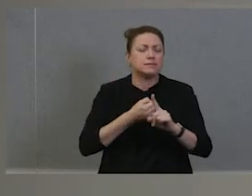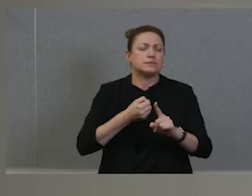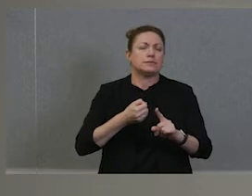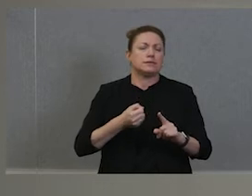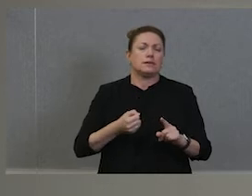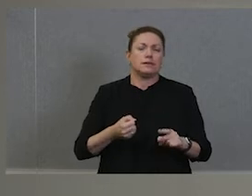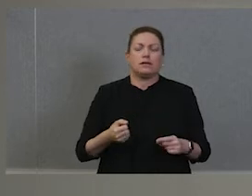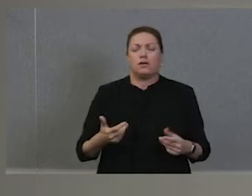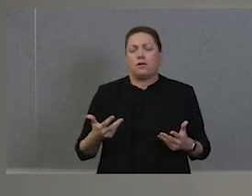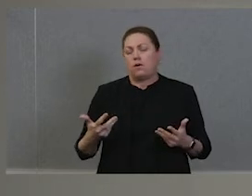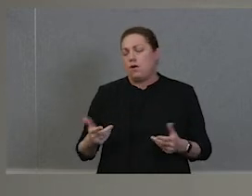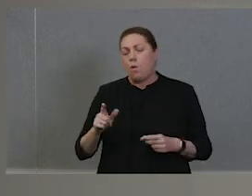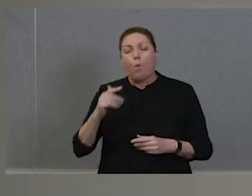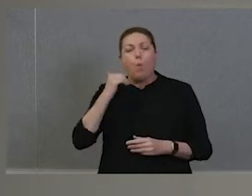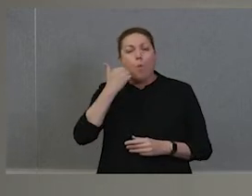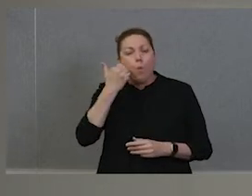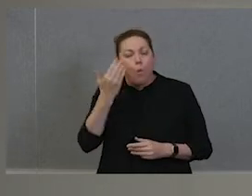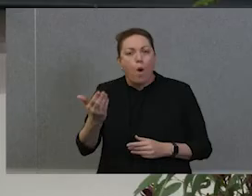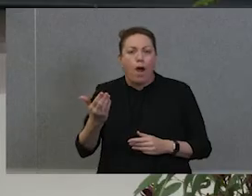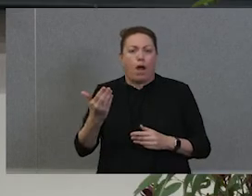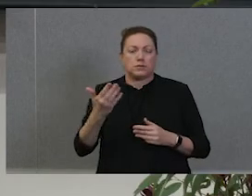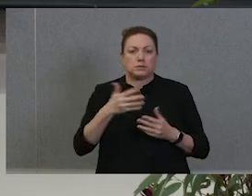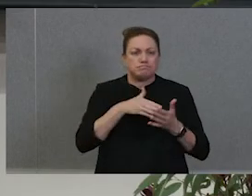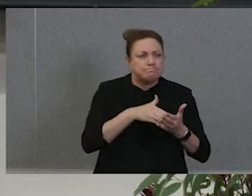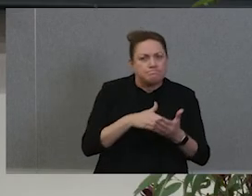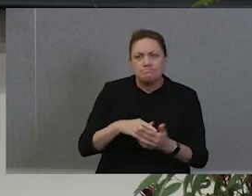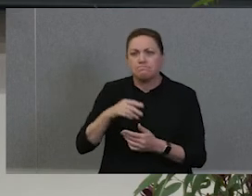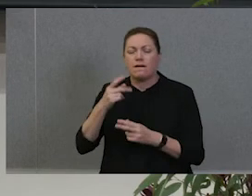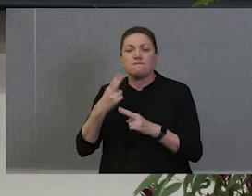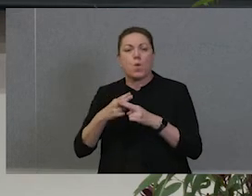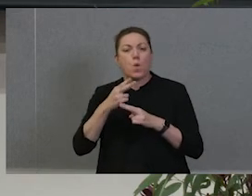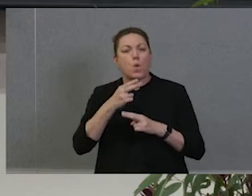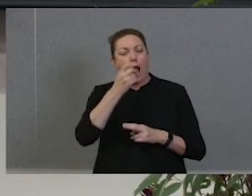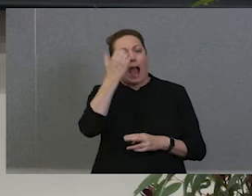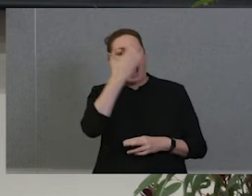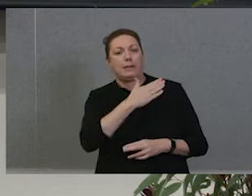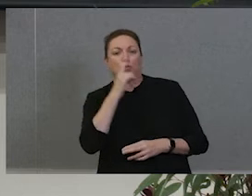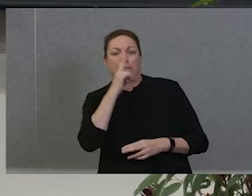She's always been there for Aboriginal kids on The Block. She's always supported this